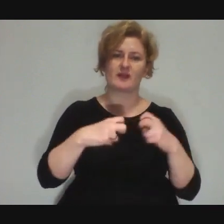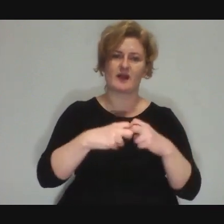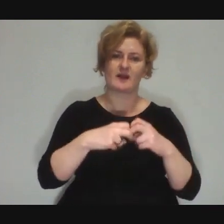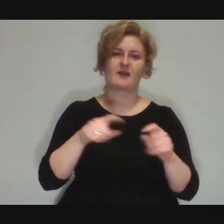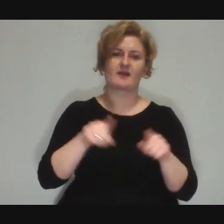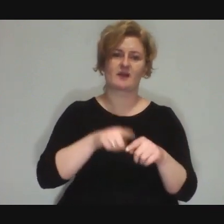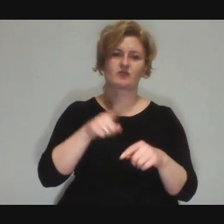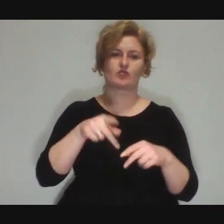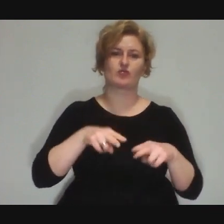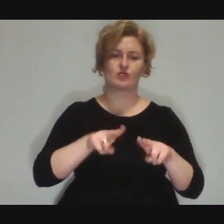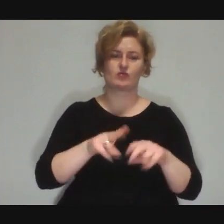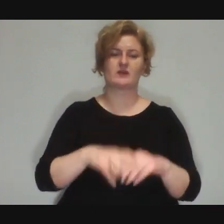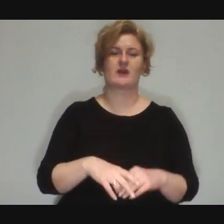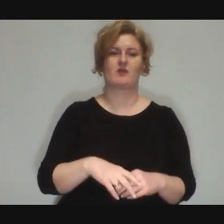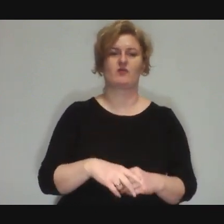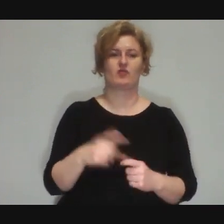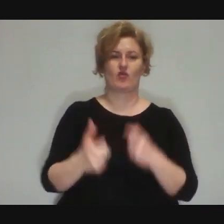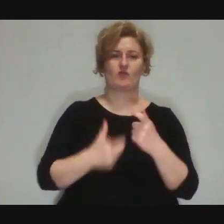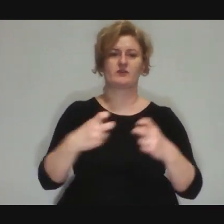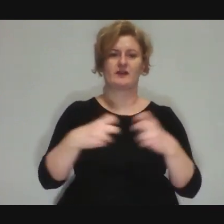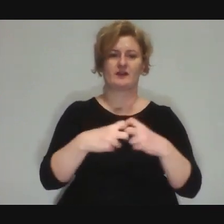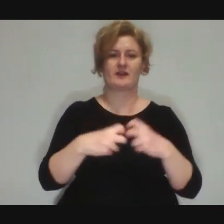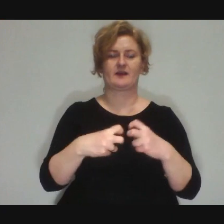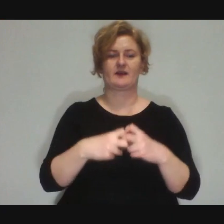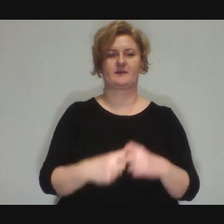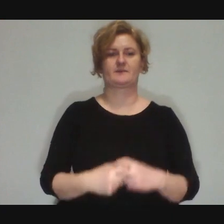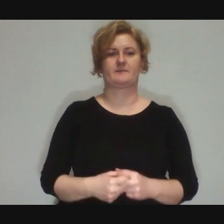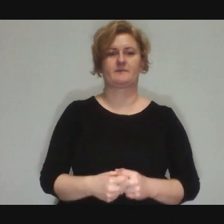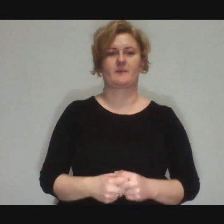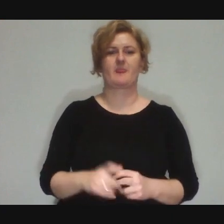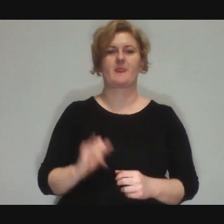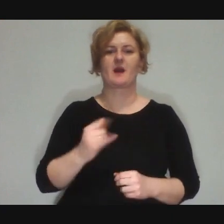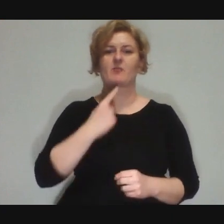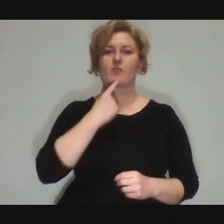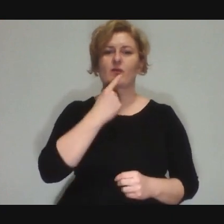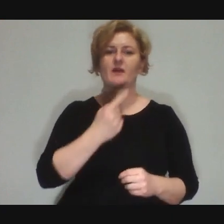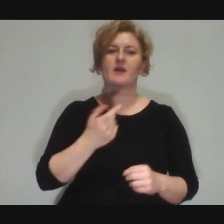How would you say: which way will it develop?